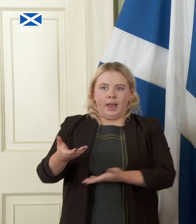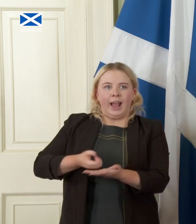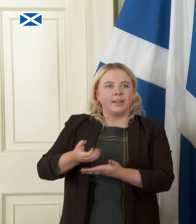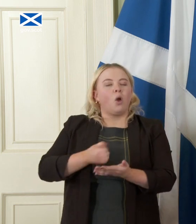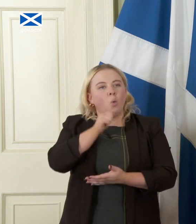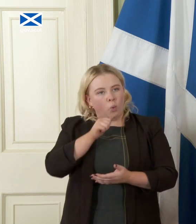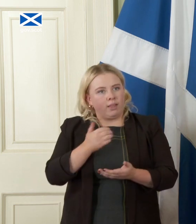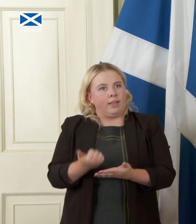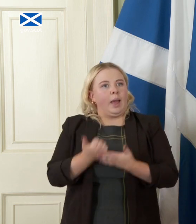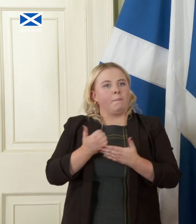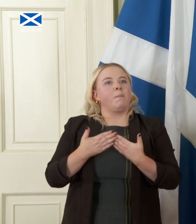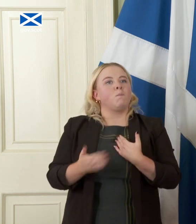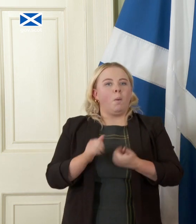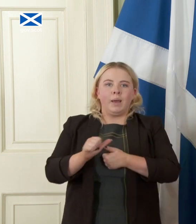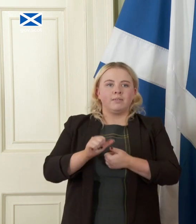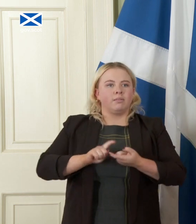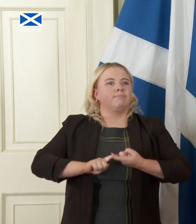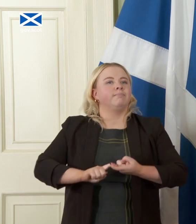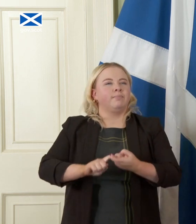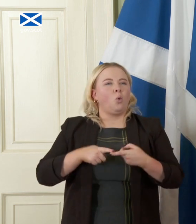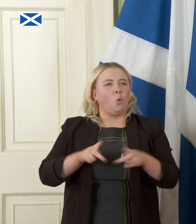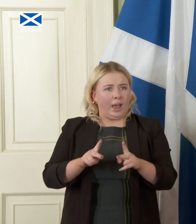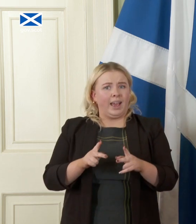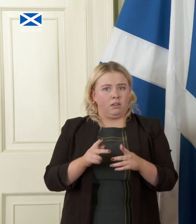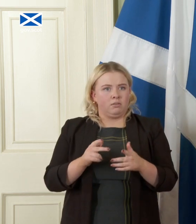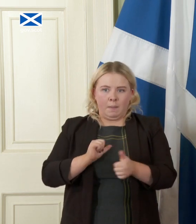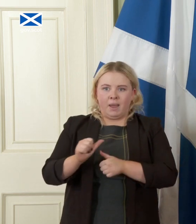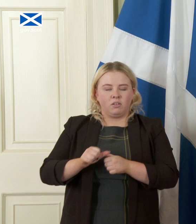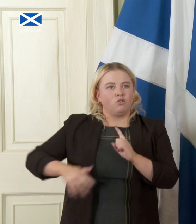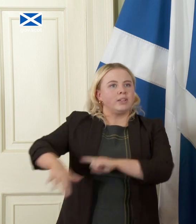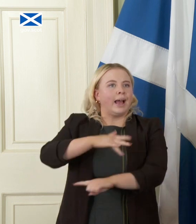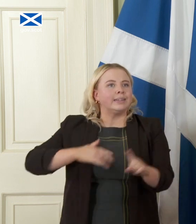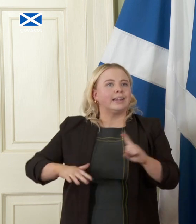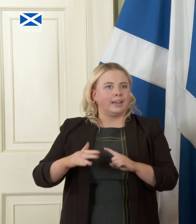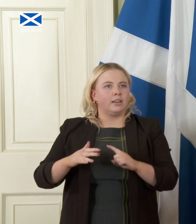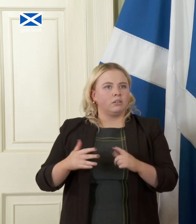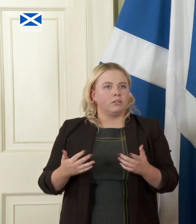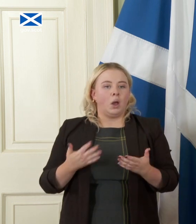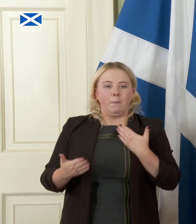better and more sustainable way and in a way that is better for society than the alternatives you